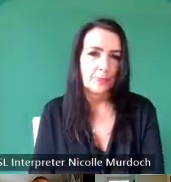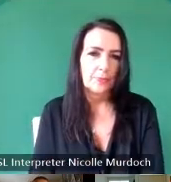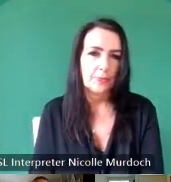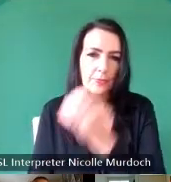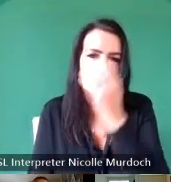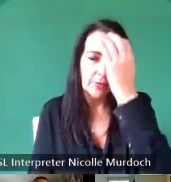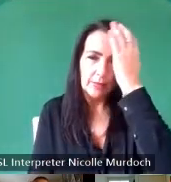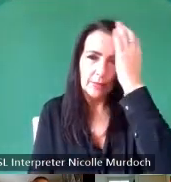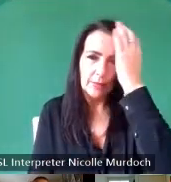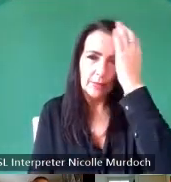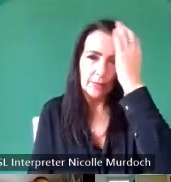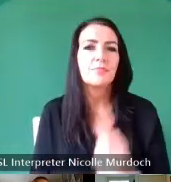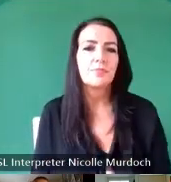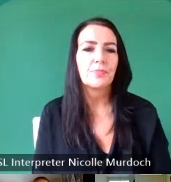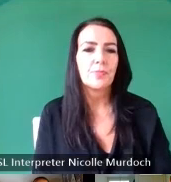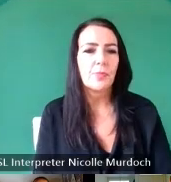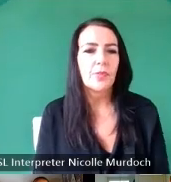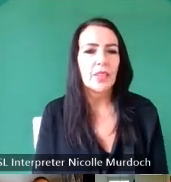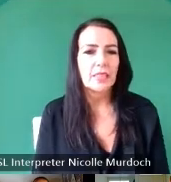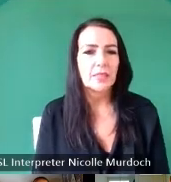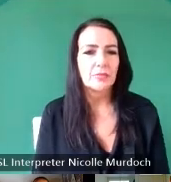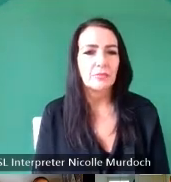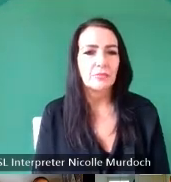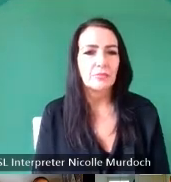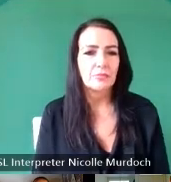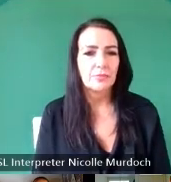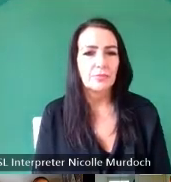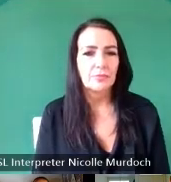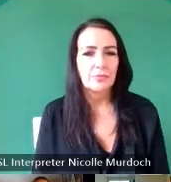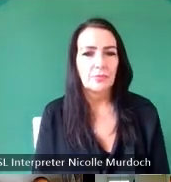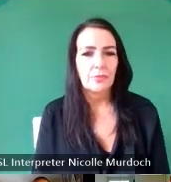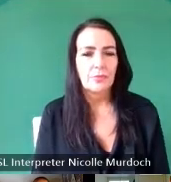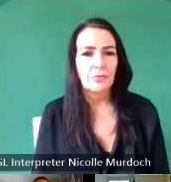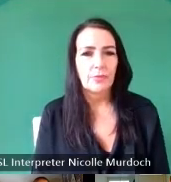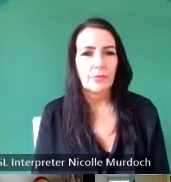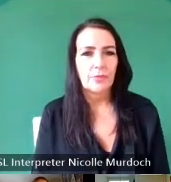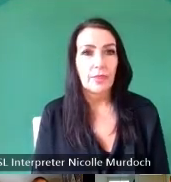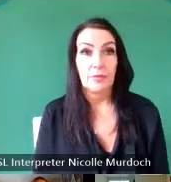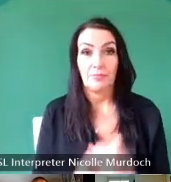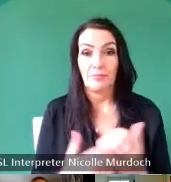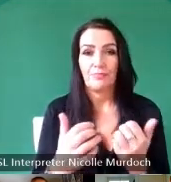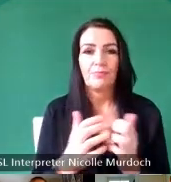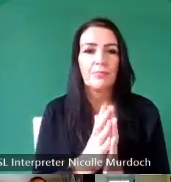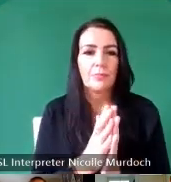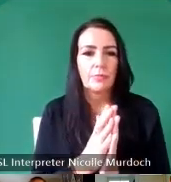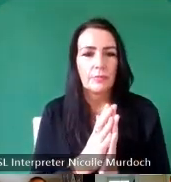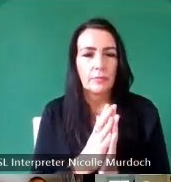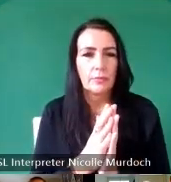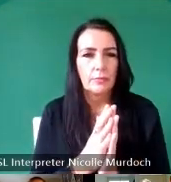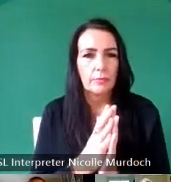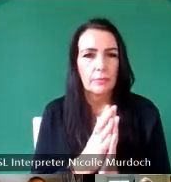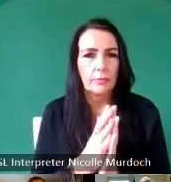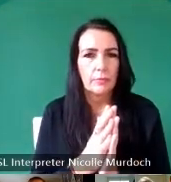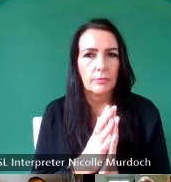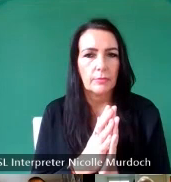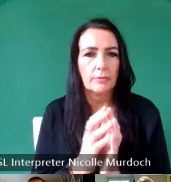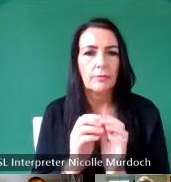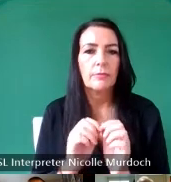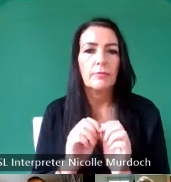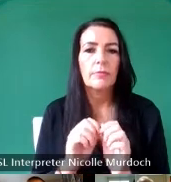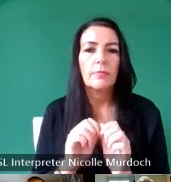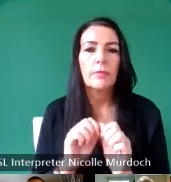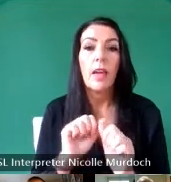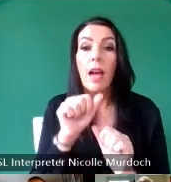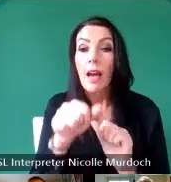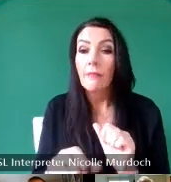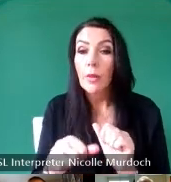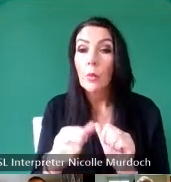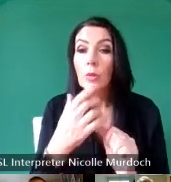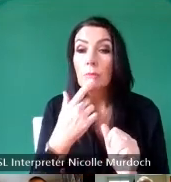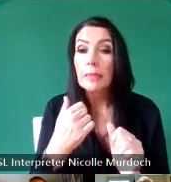right yeah afterwards I'll be asking you to fill in one of these permission forms right